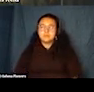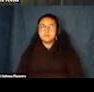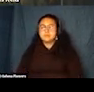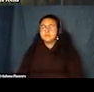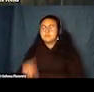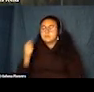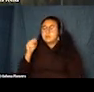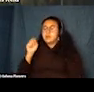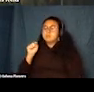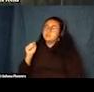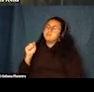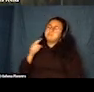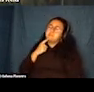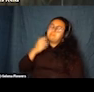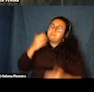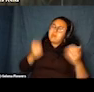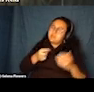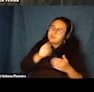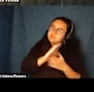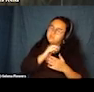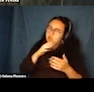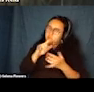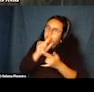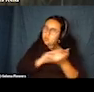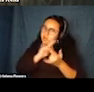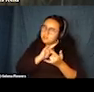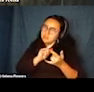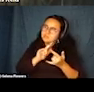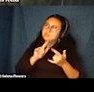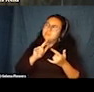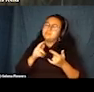Maybe it wasn't romantic, but we actually did really enjoy action films together.